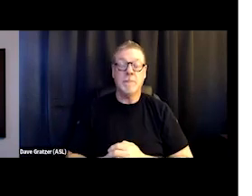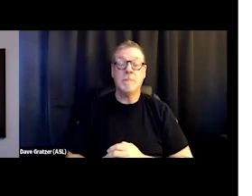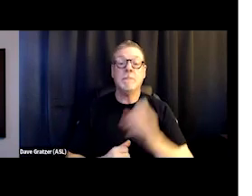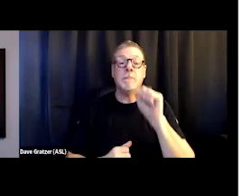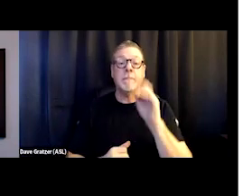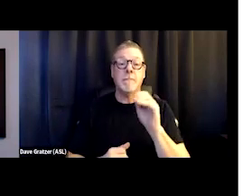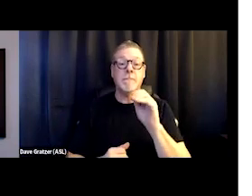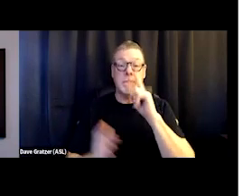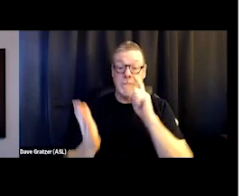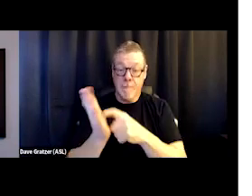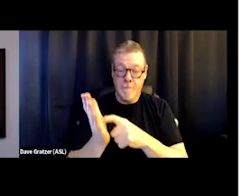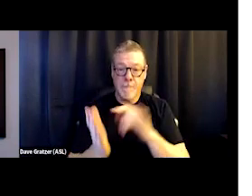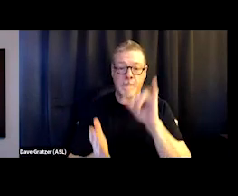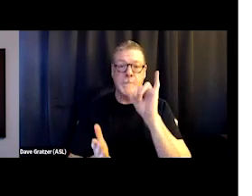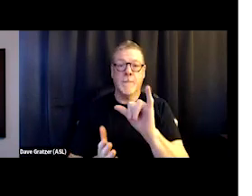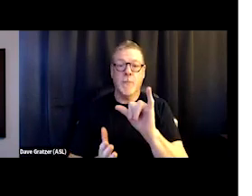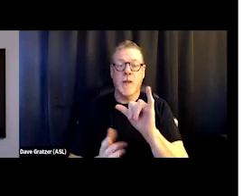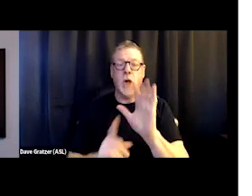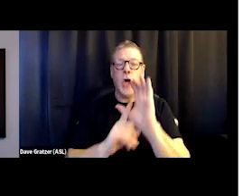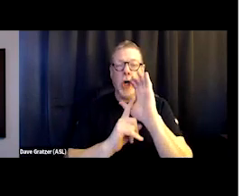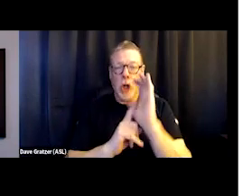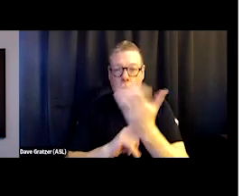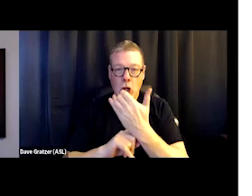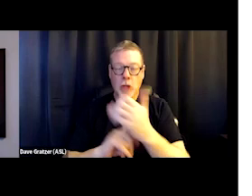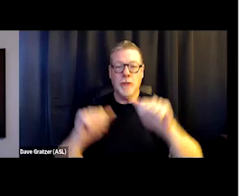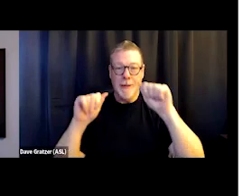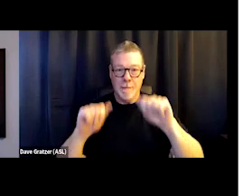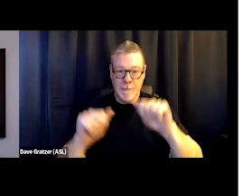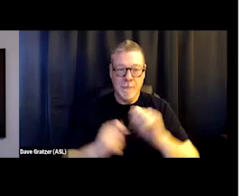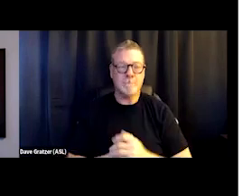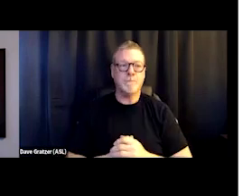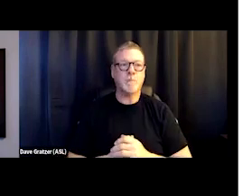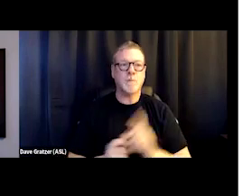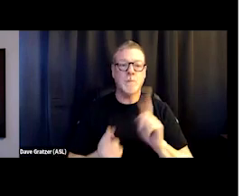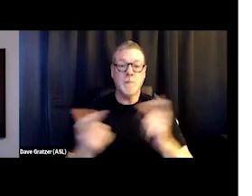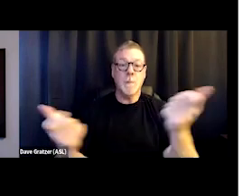that there was this cultural capability to bringing together businesses